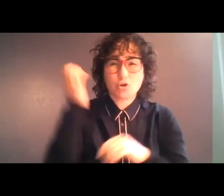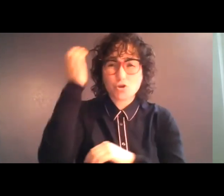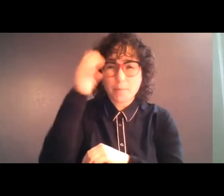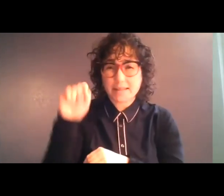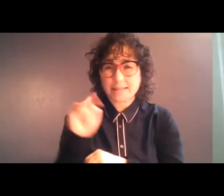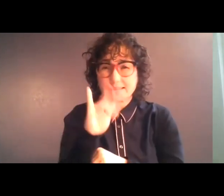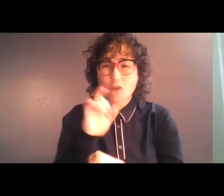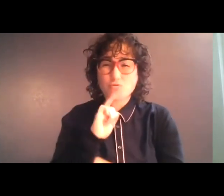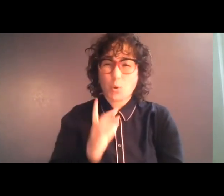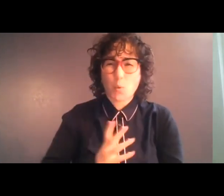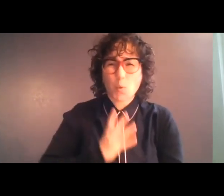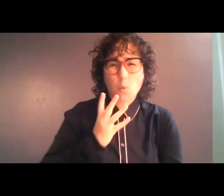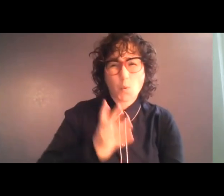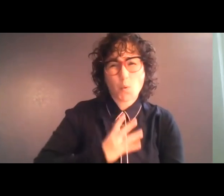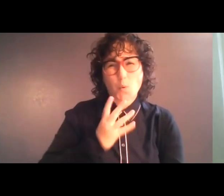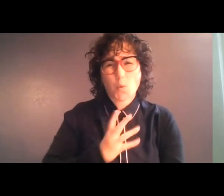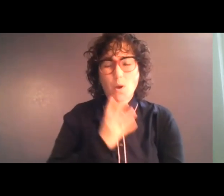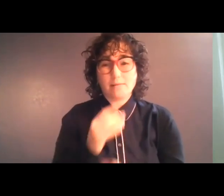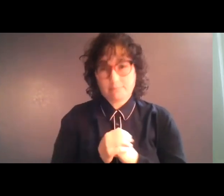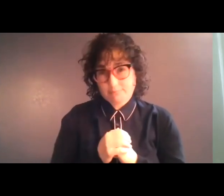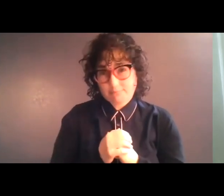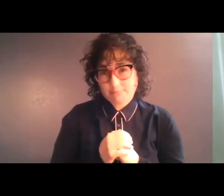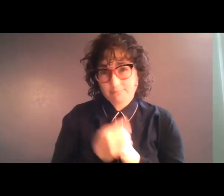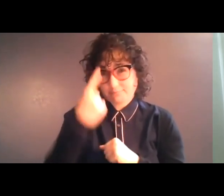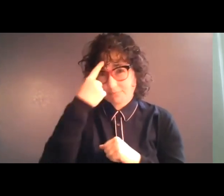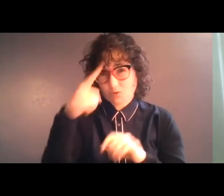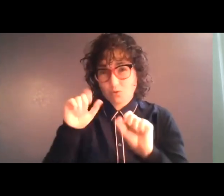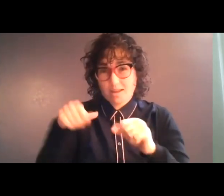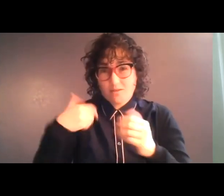of the art. But do you think you can get to the platform